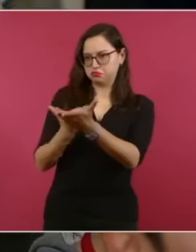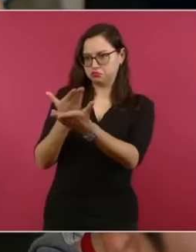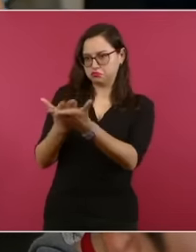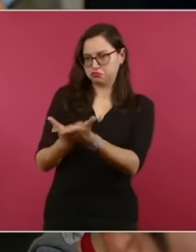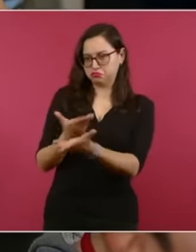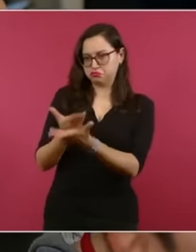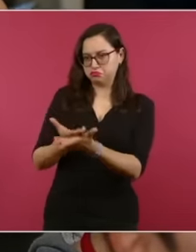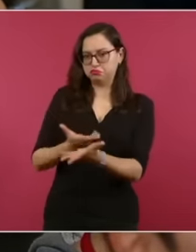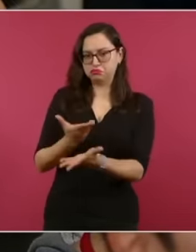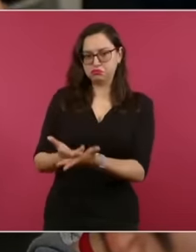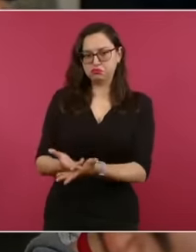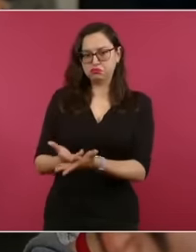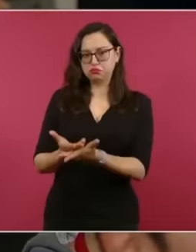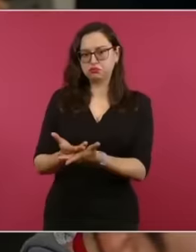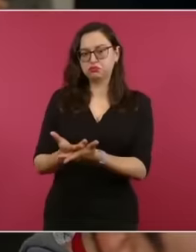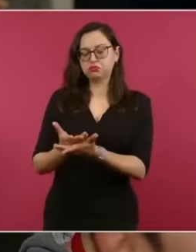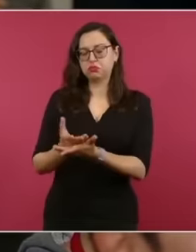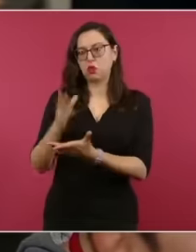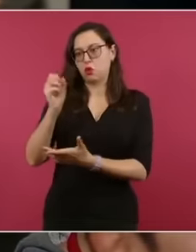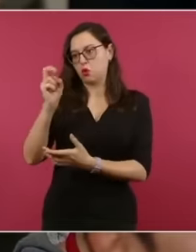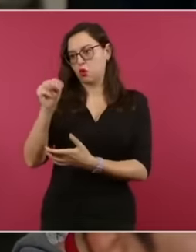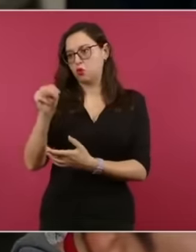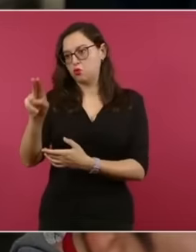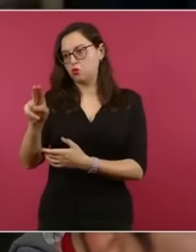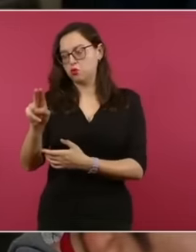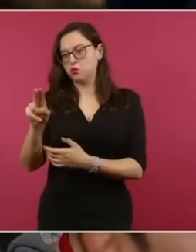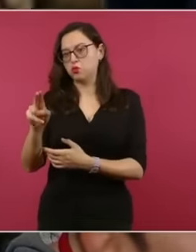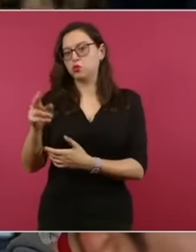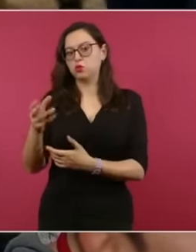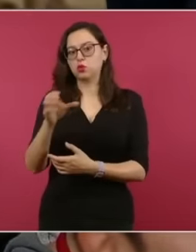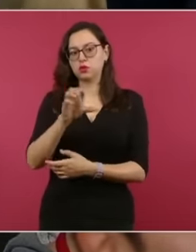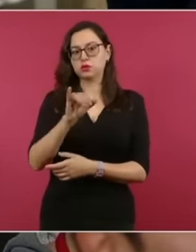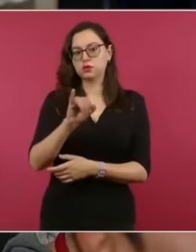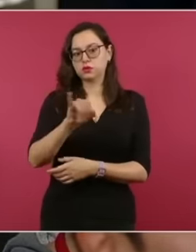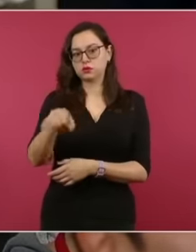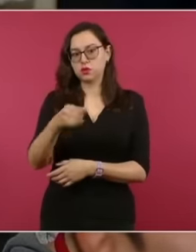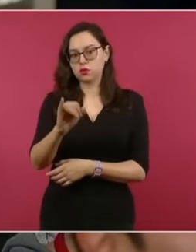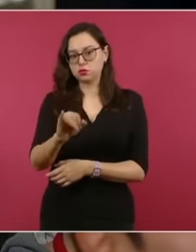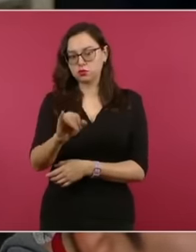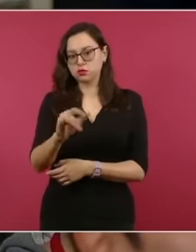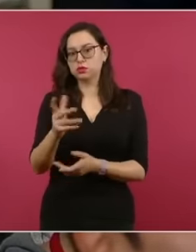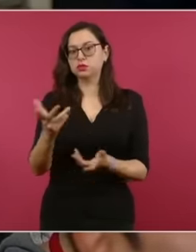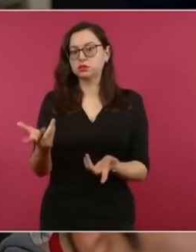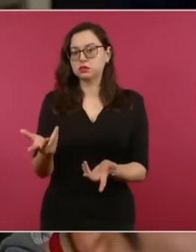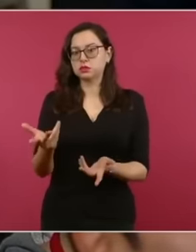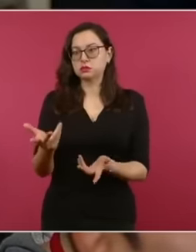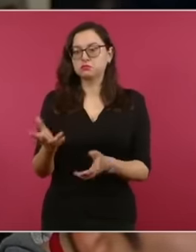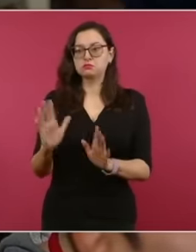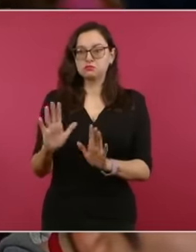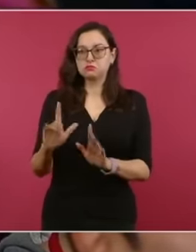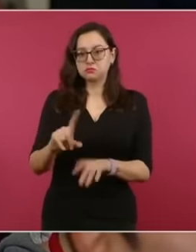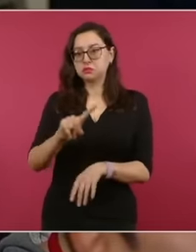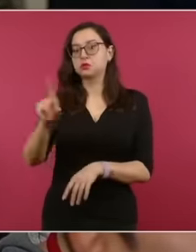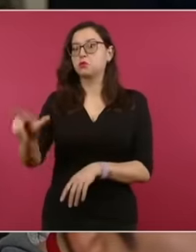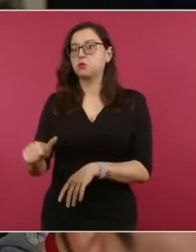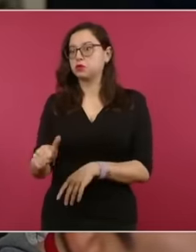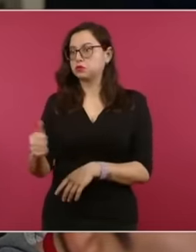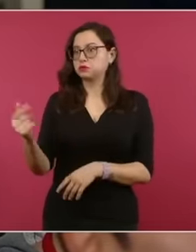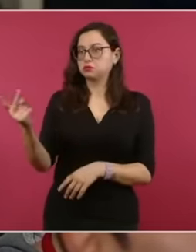and the International Court of Justice, what response do you expect precisely from